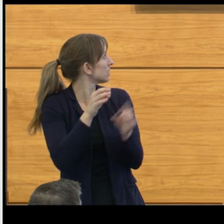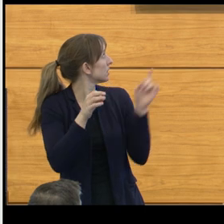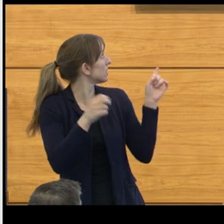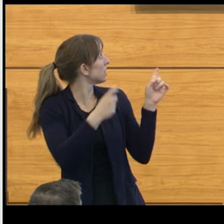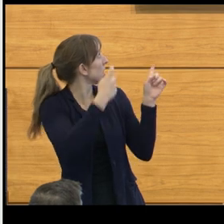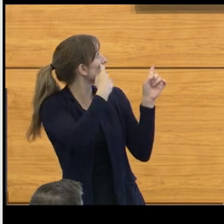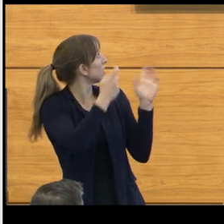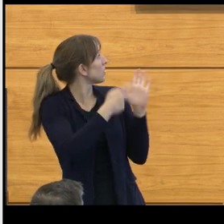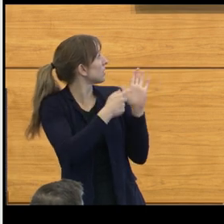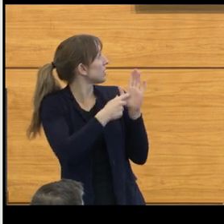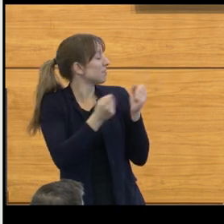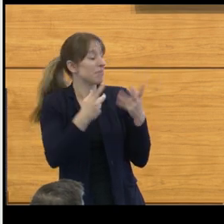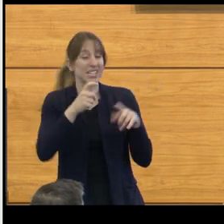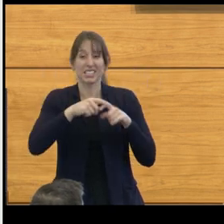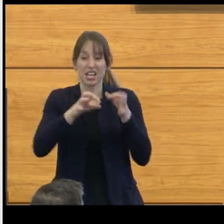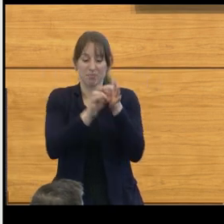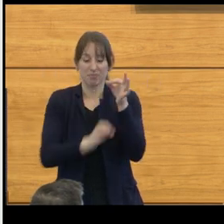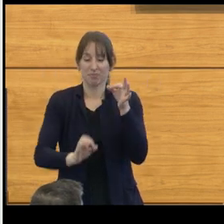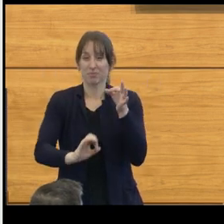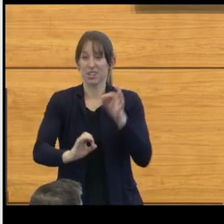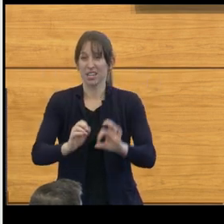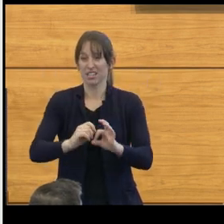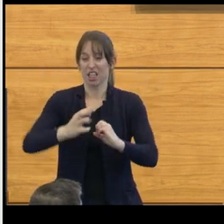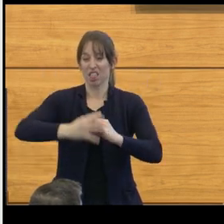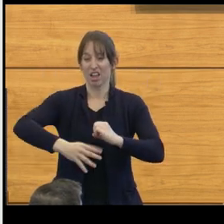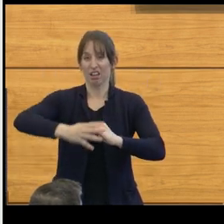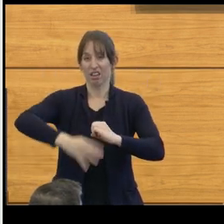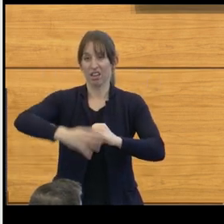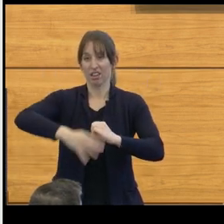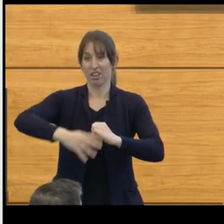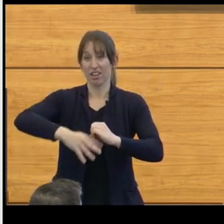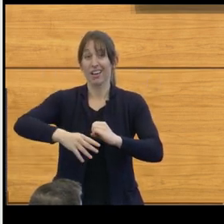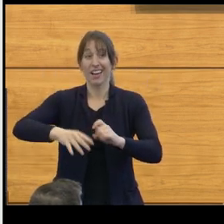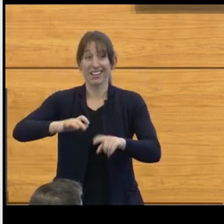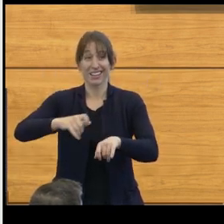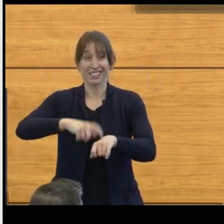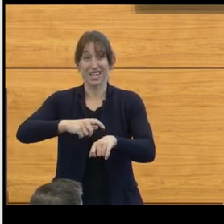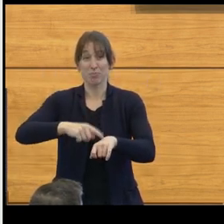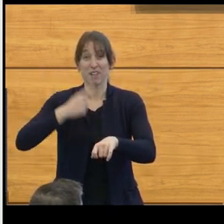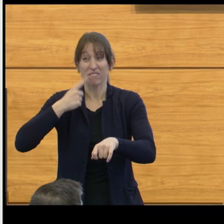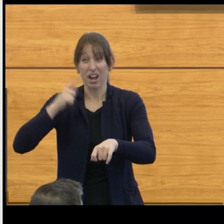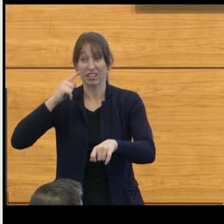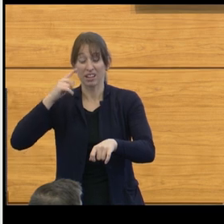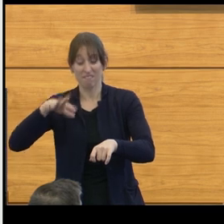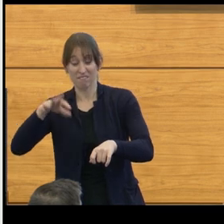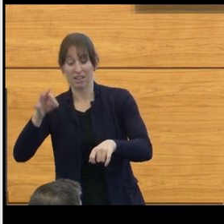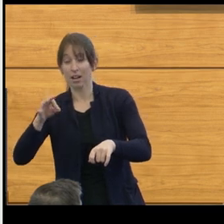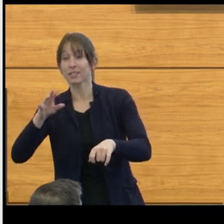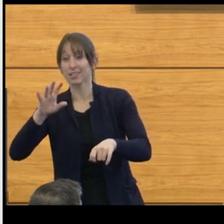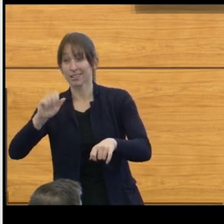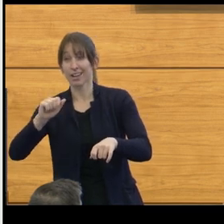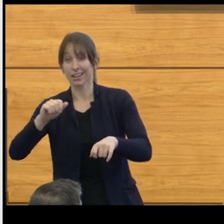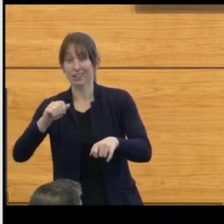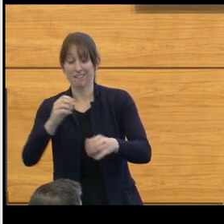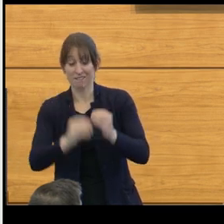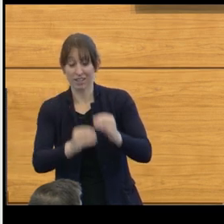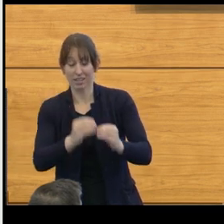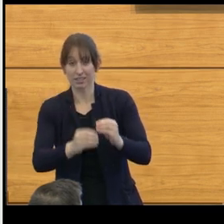And in these children, once the spinal cord is repaired, they'll often go on to develop hydrocephalus. And that often means that their head size